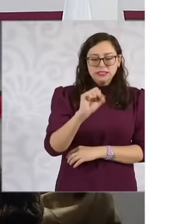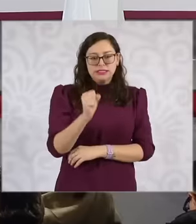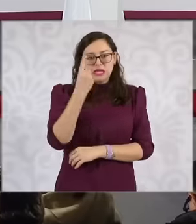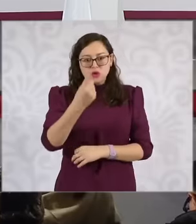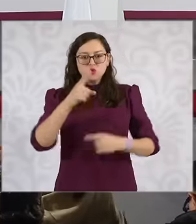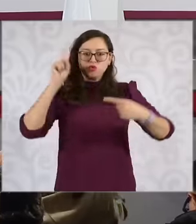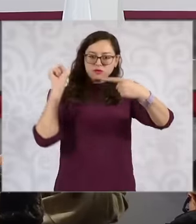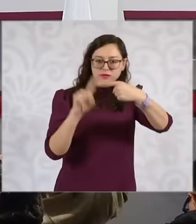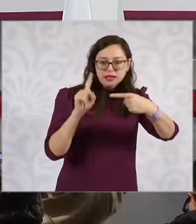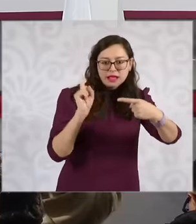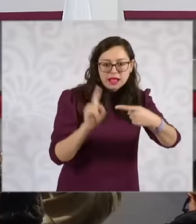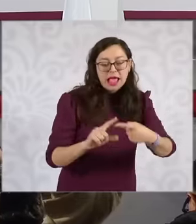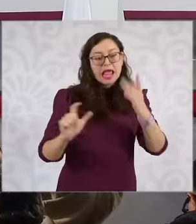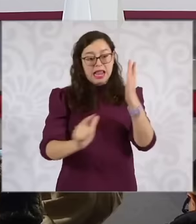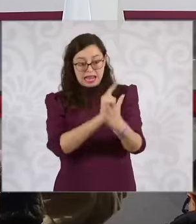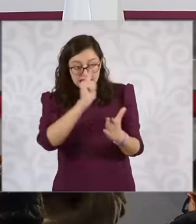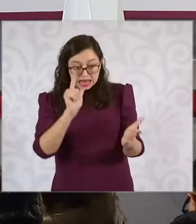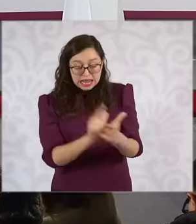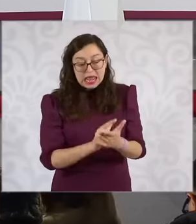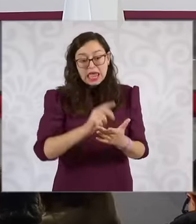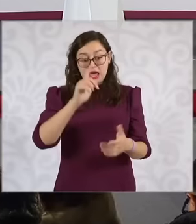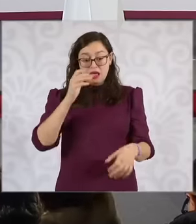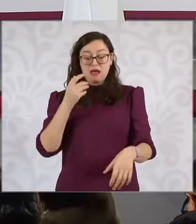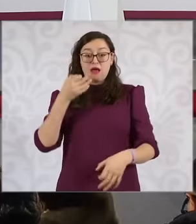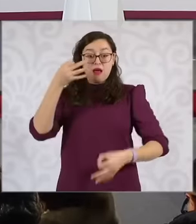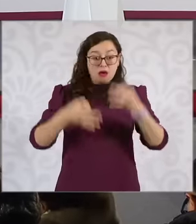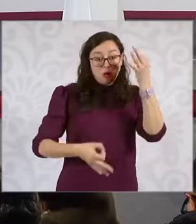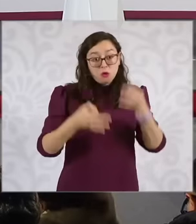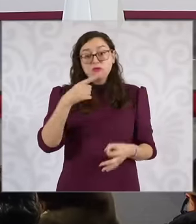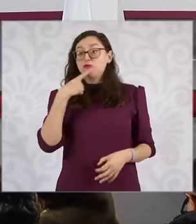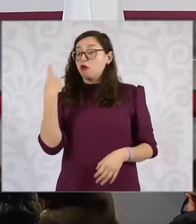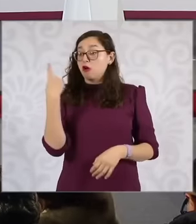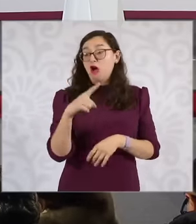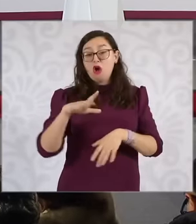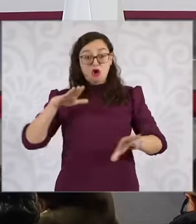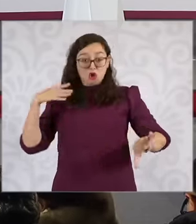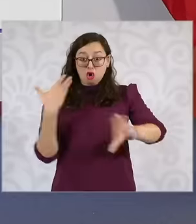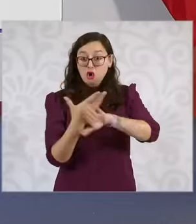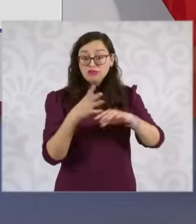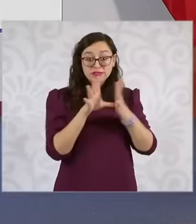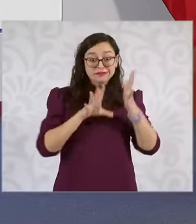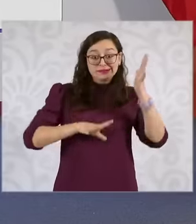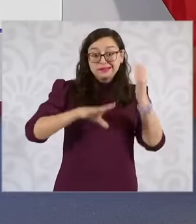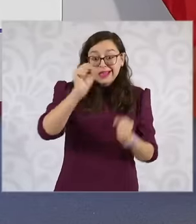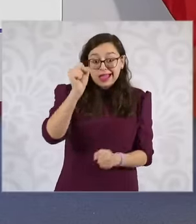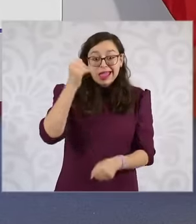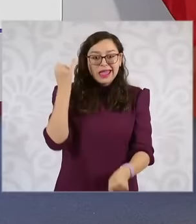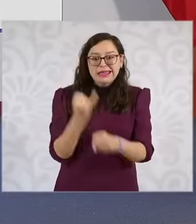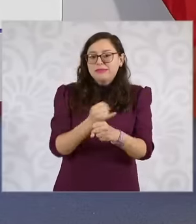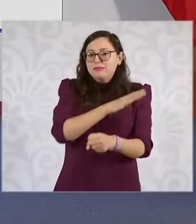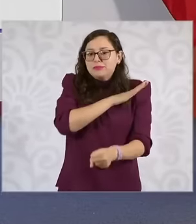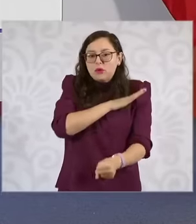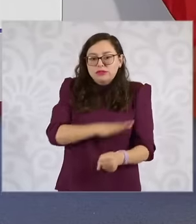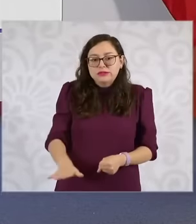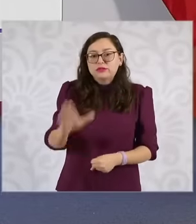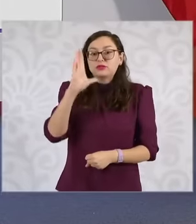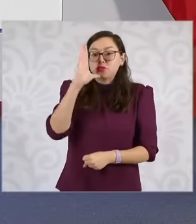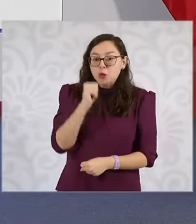or reforms to the political constitution of the The United Mexican States asks that it be deleted